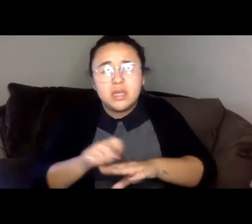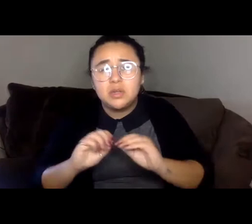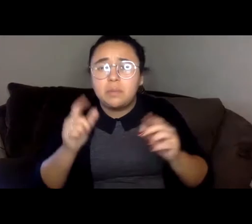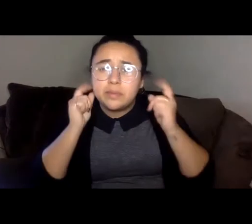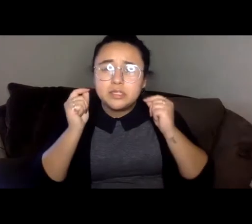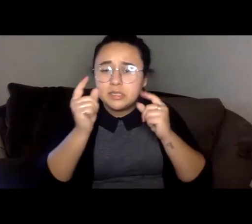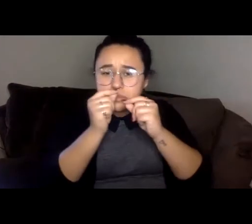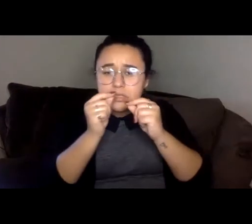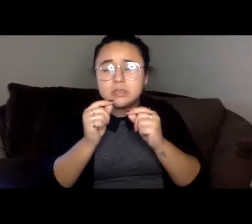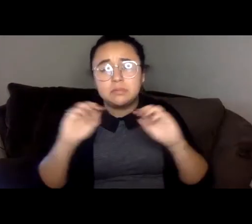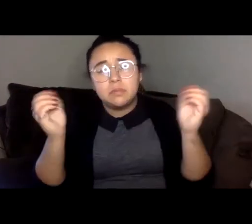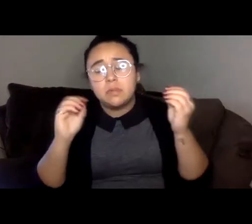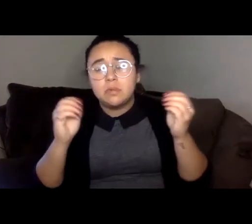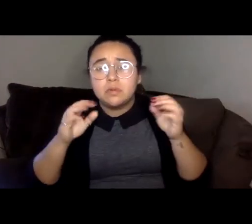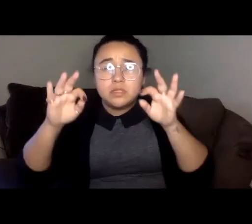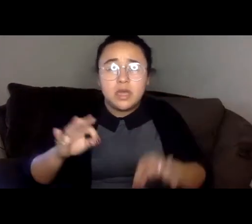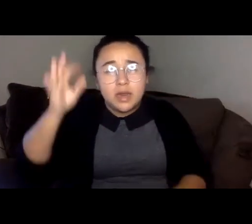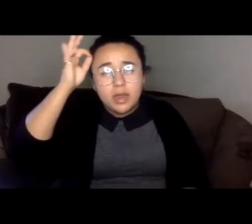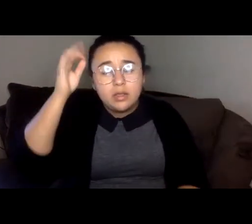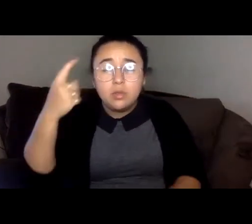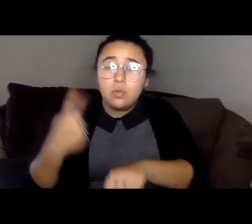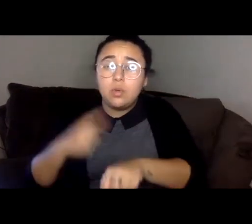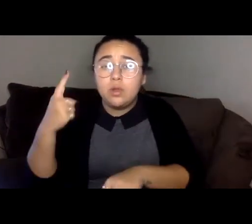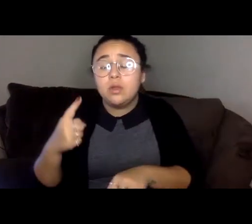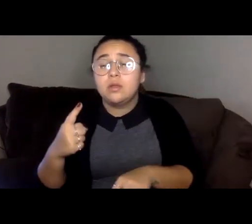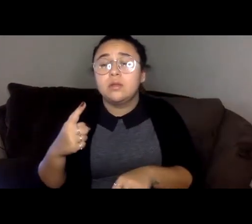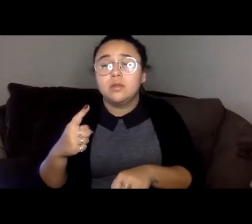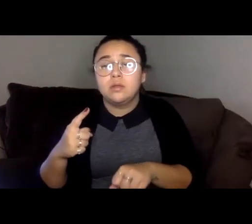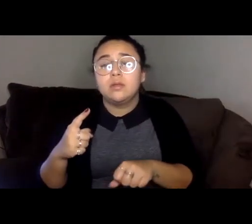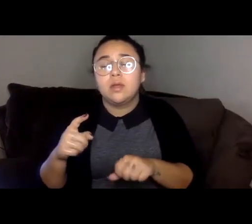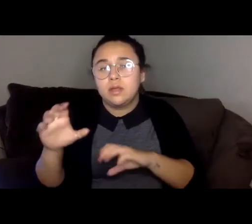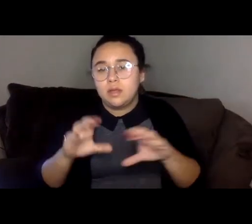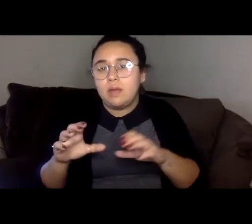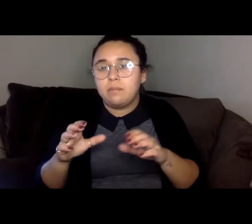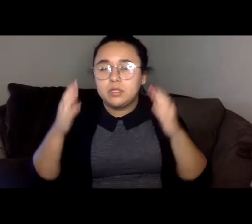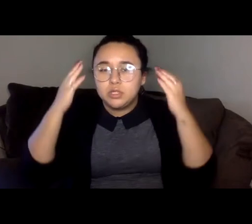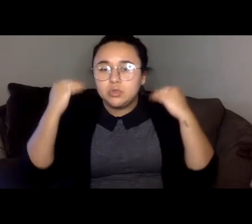I never dyed my hair and the one time I had to chemically straightened, I shaved it off.